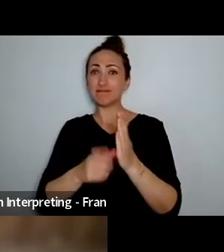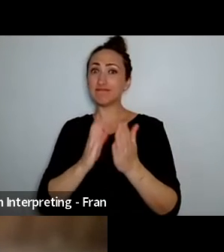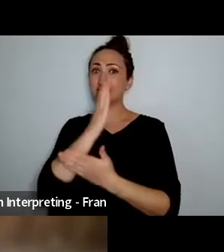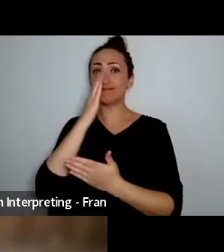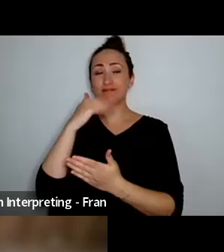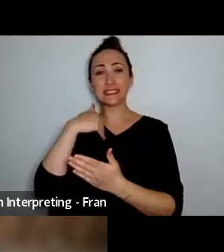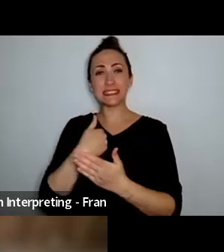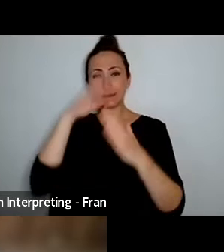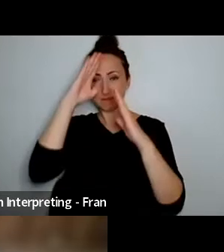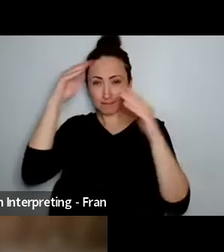yeah